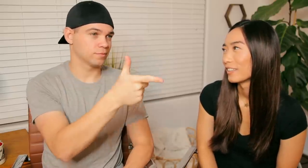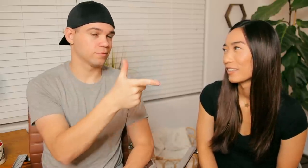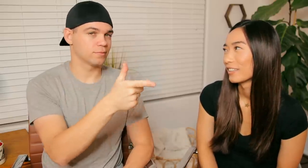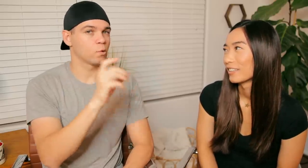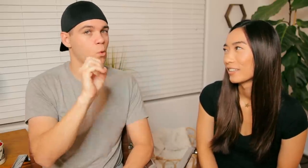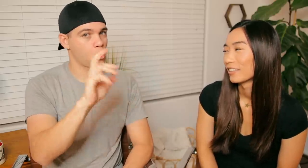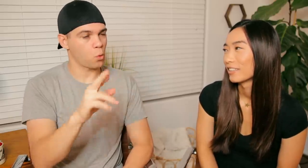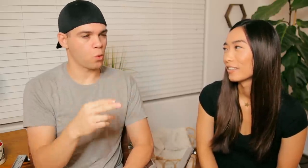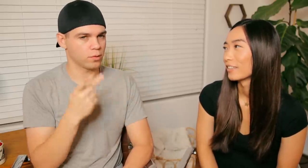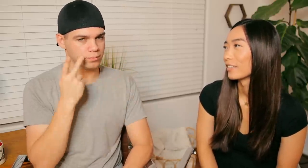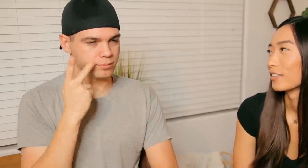OR